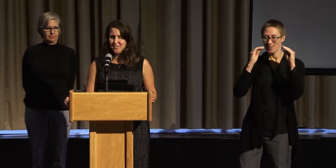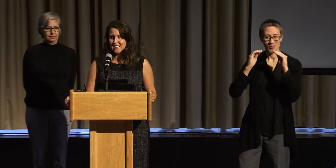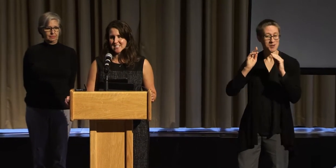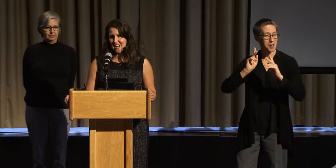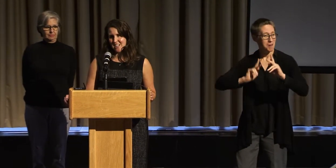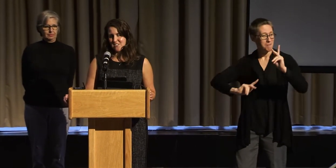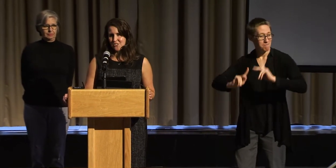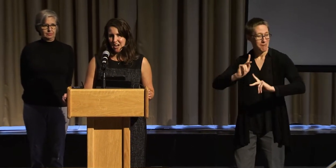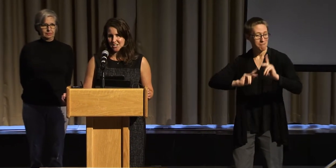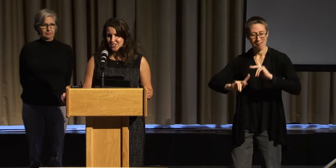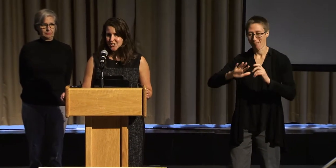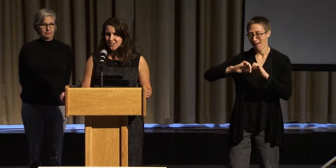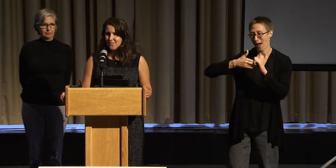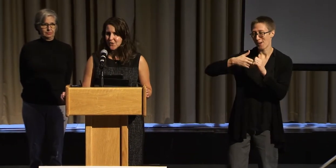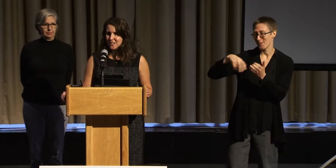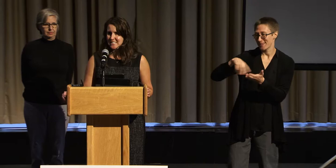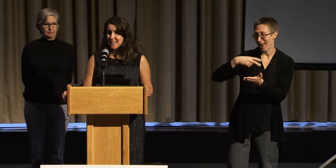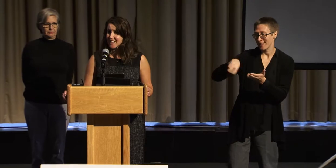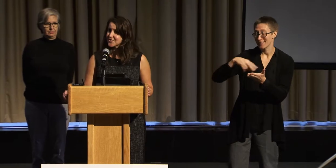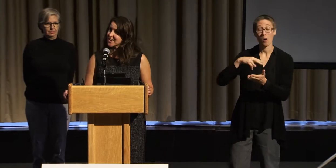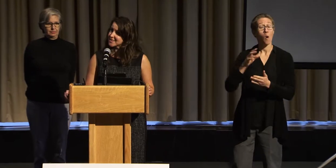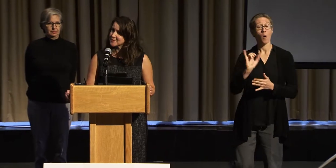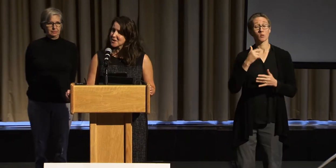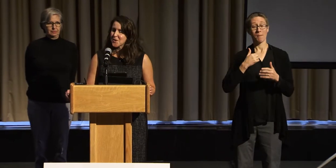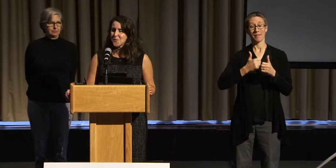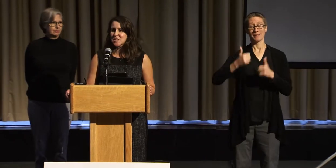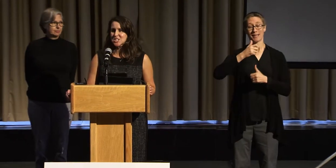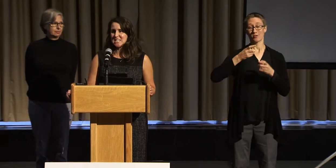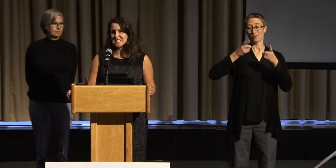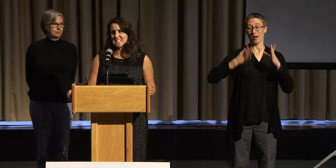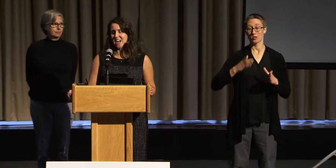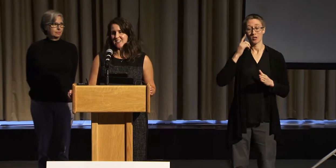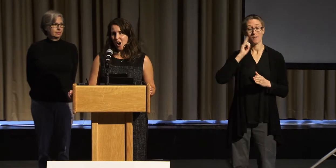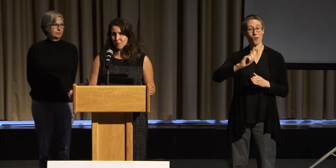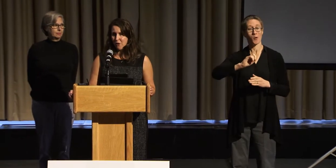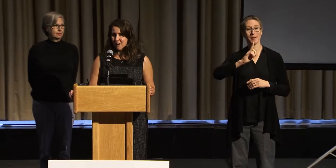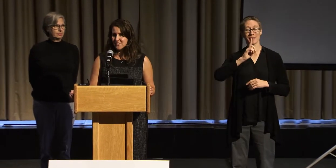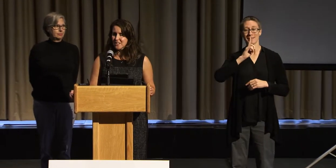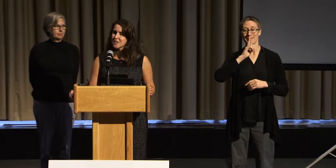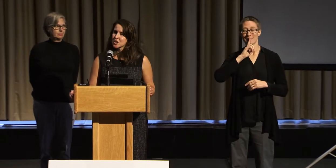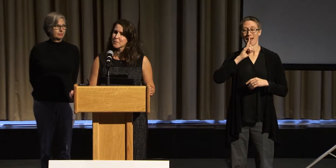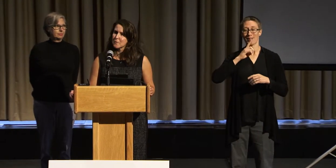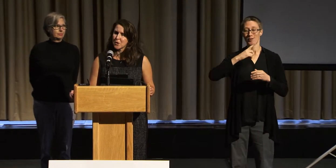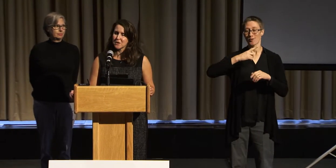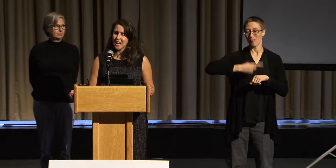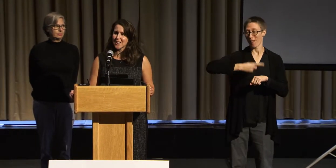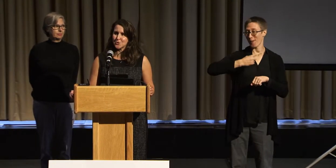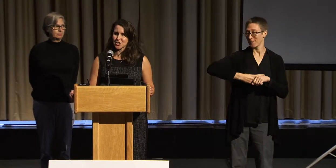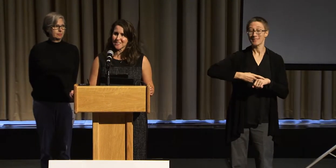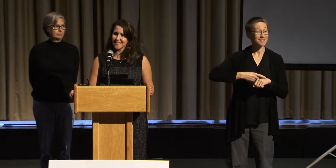the executive director for Silent Rhythms, which is a nonprofit to promote inclusion